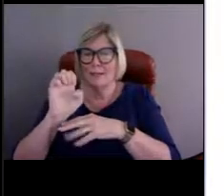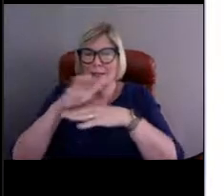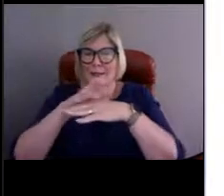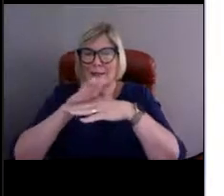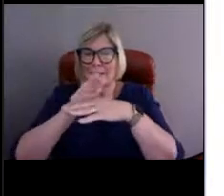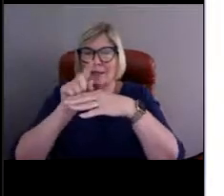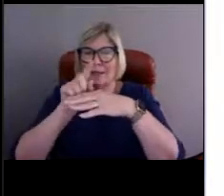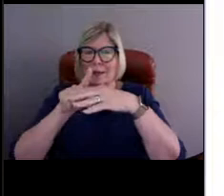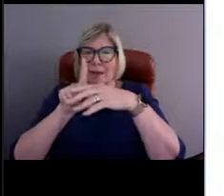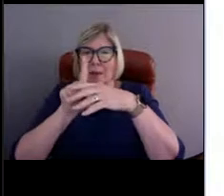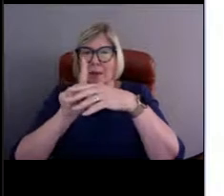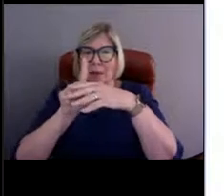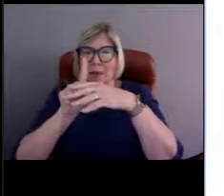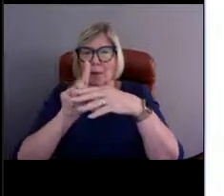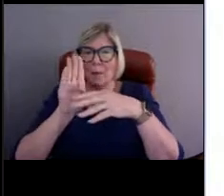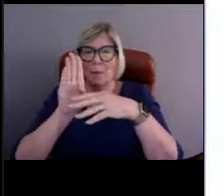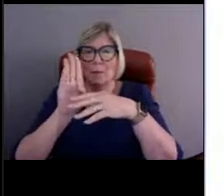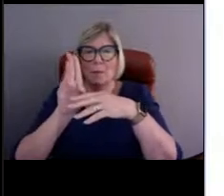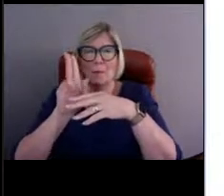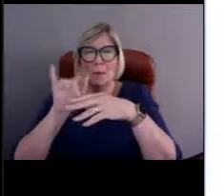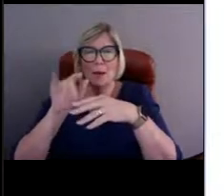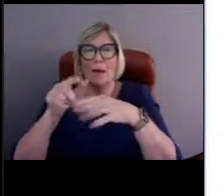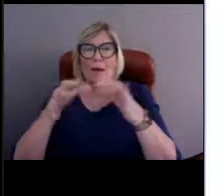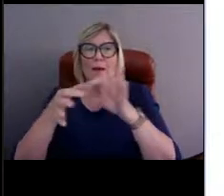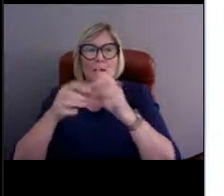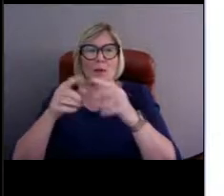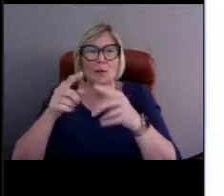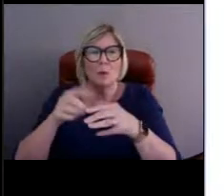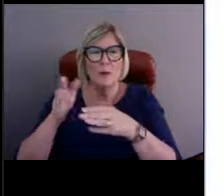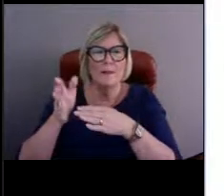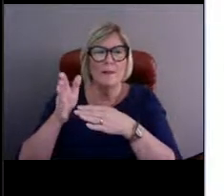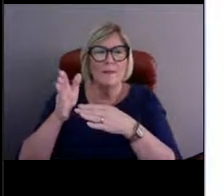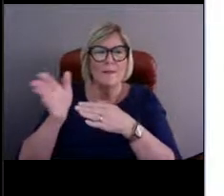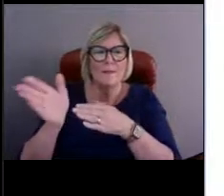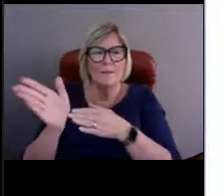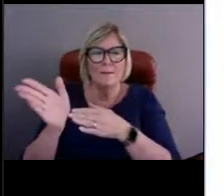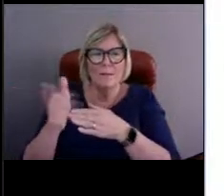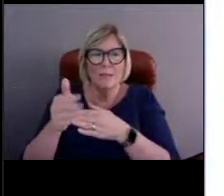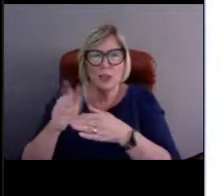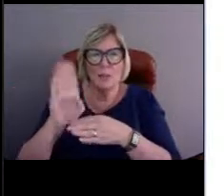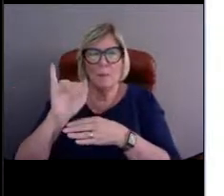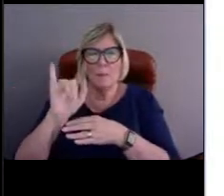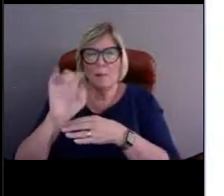to what we call fish bite rope. And this is because this rope is located towards the surface of the water